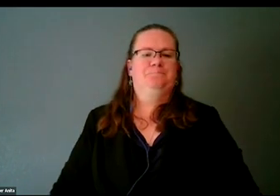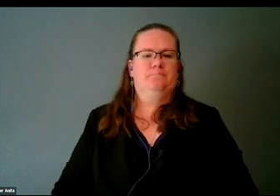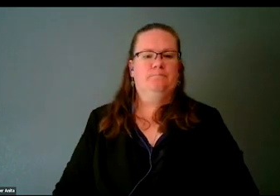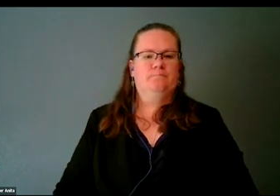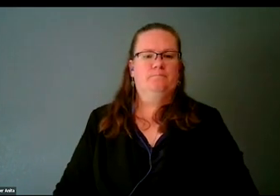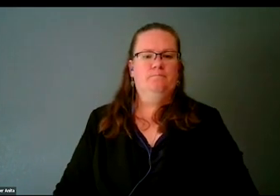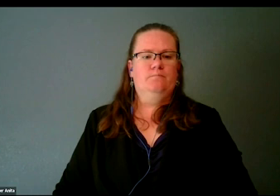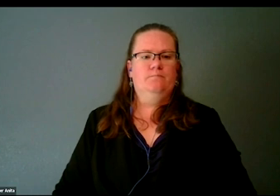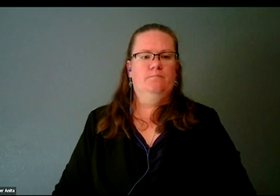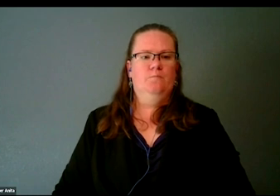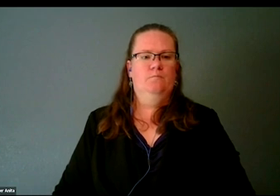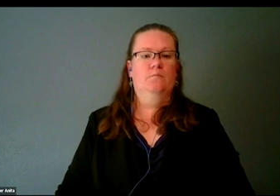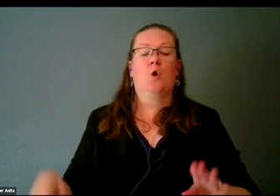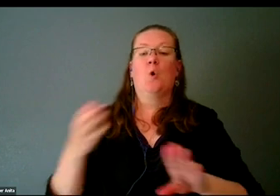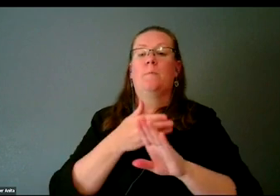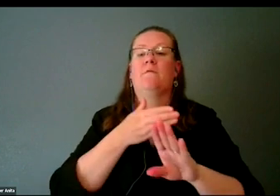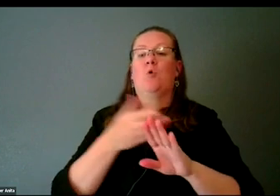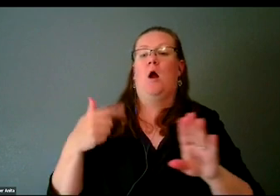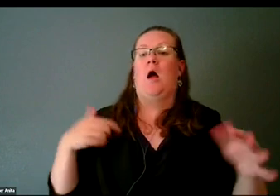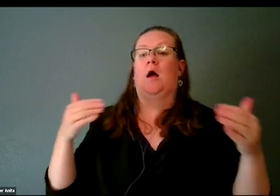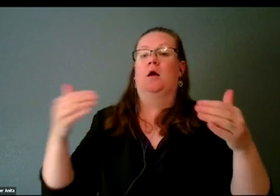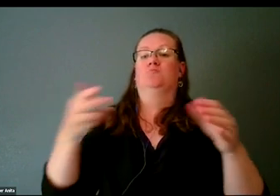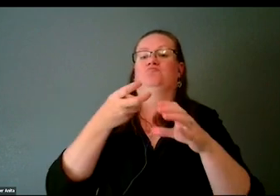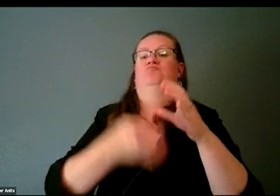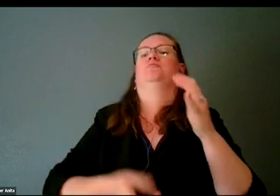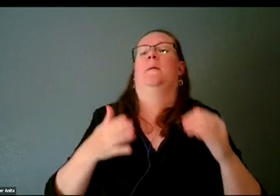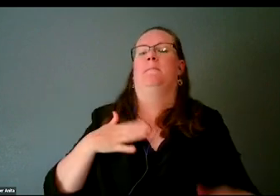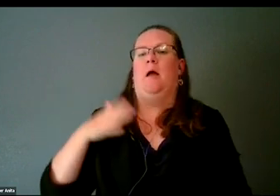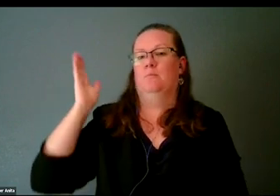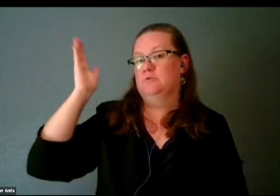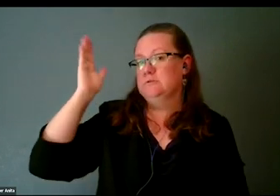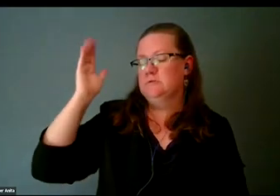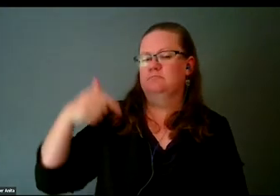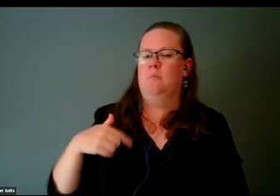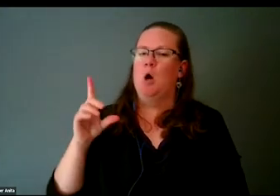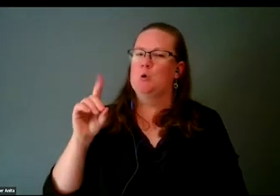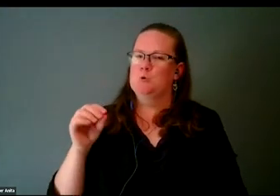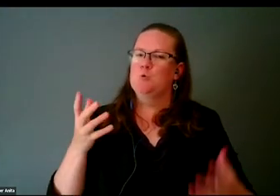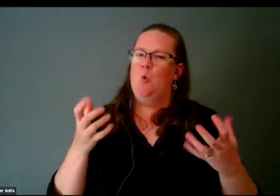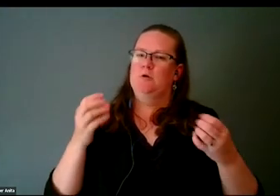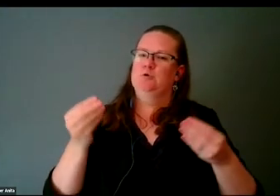Before I jump right into my presentation, I did want to give you folks a look